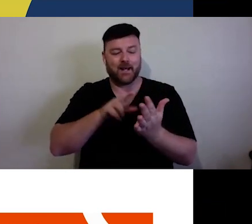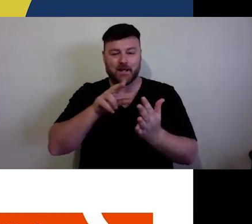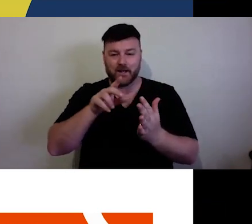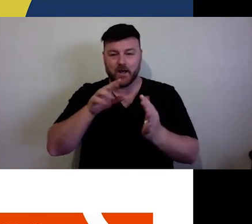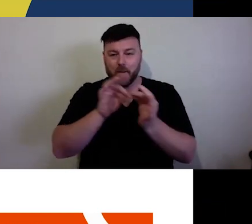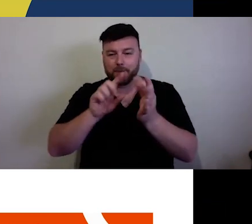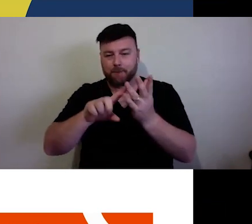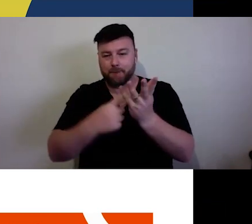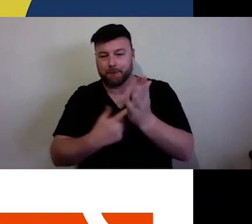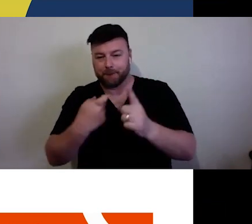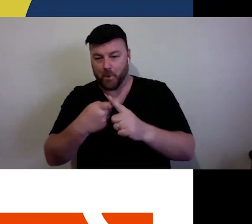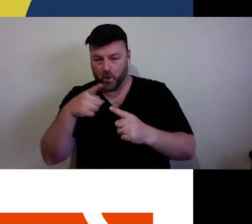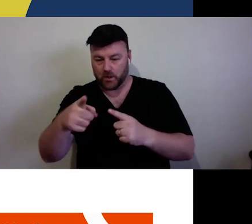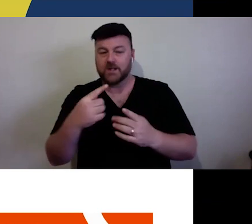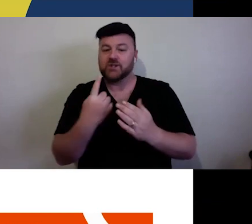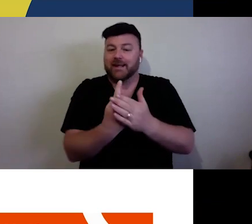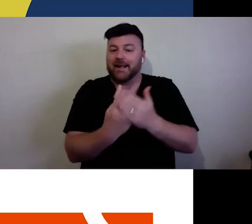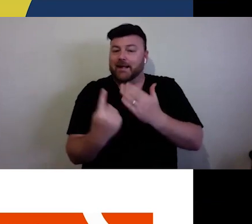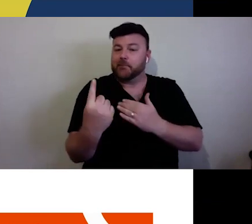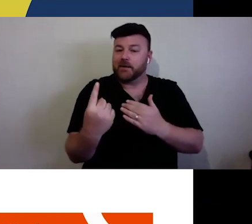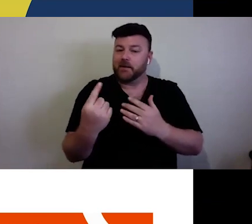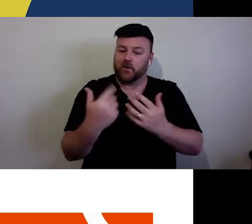experience as an independent artist, providing pract the tips --